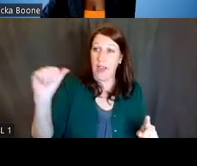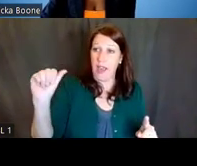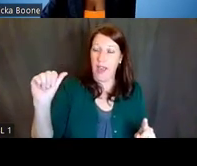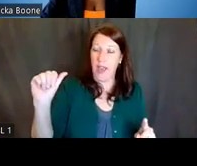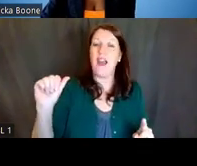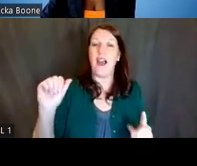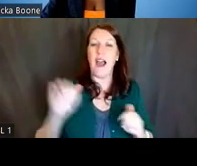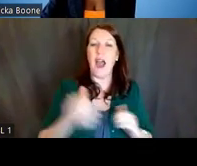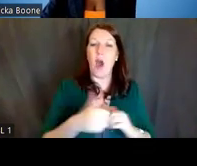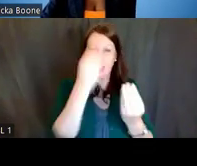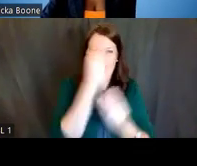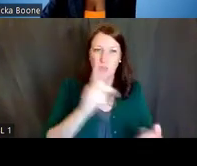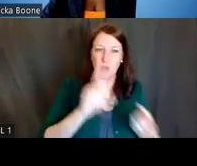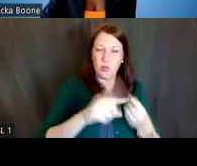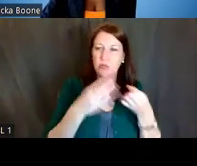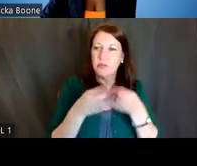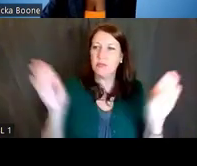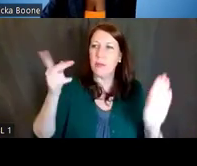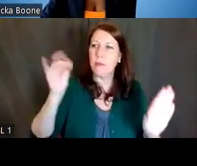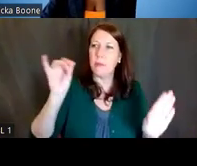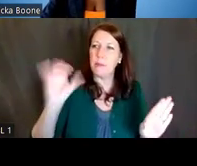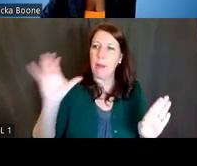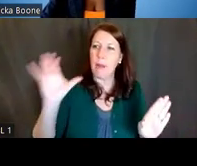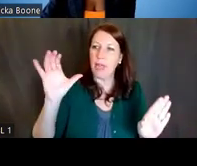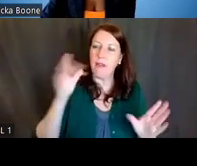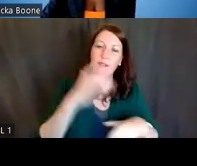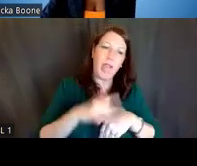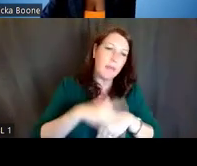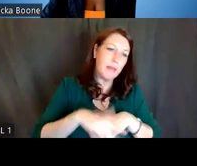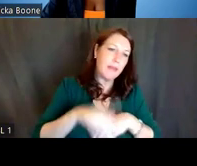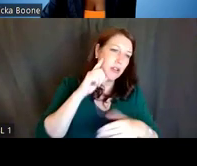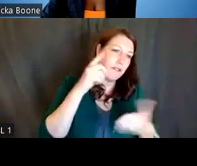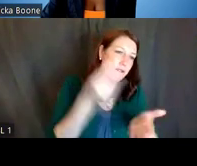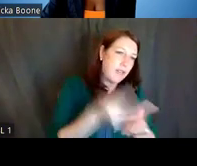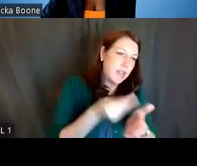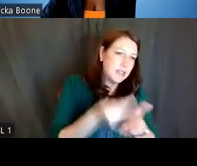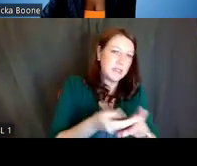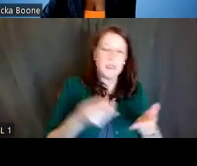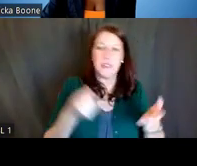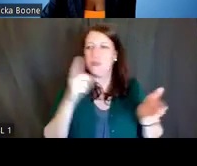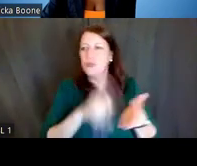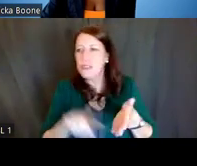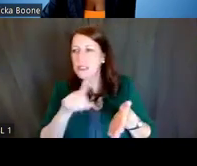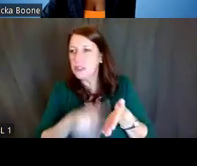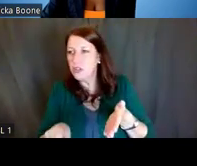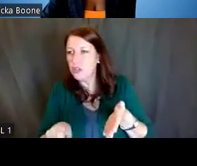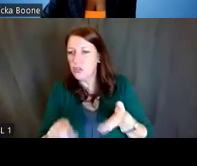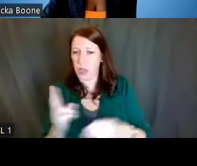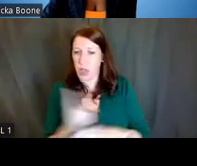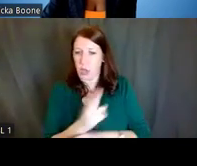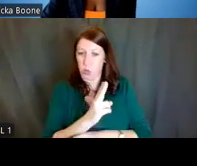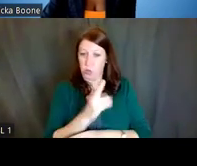about the availability for funding for research in specific areas. You can use information within funding opportunity announcements,